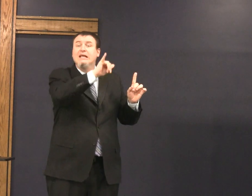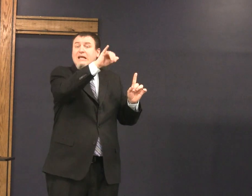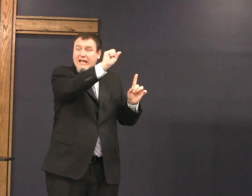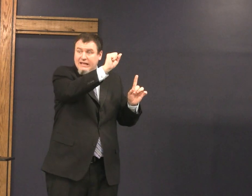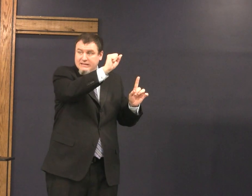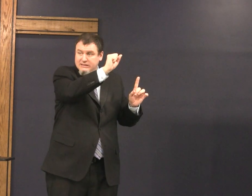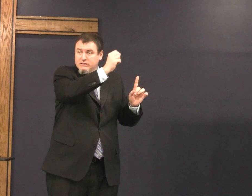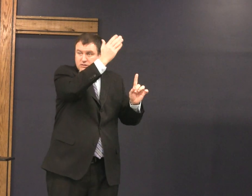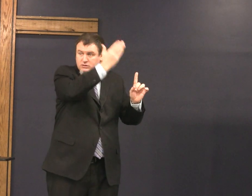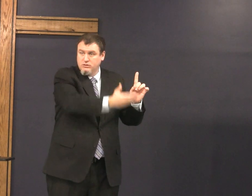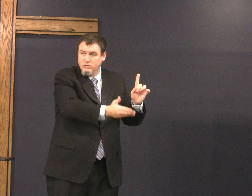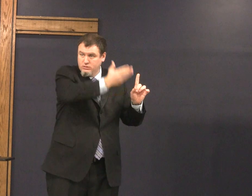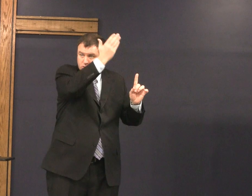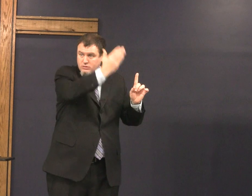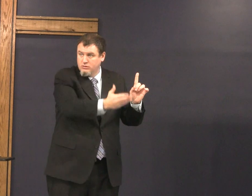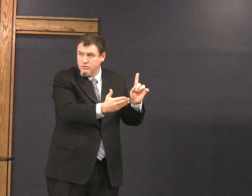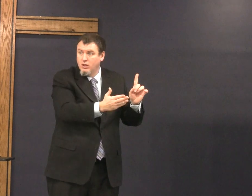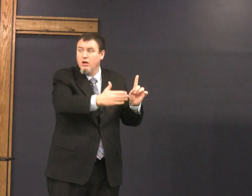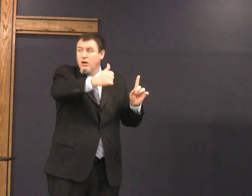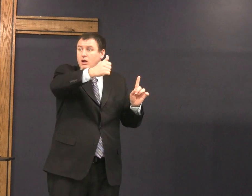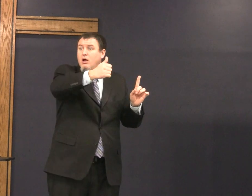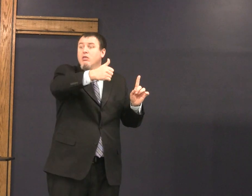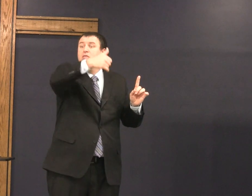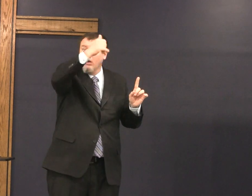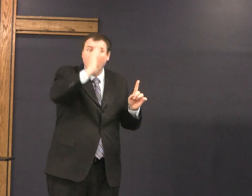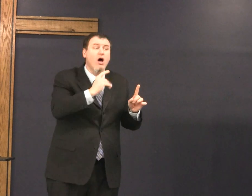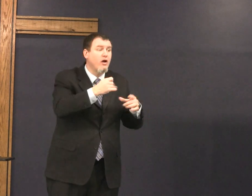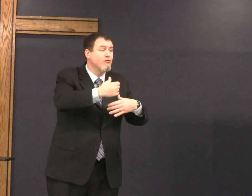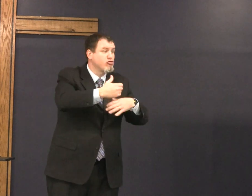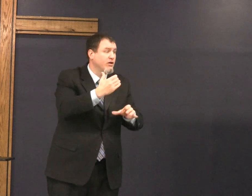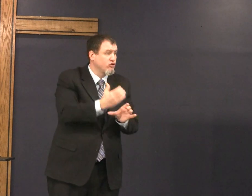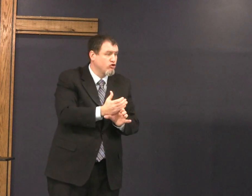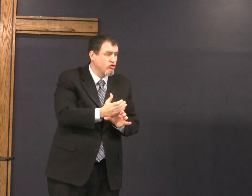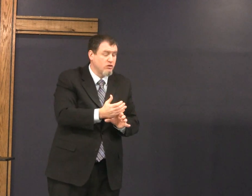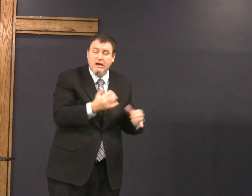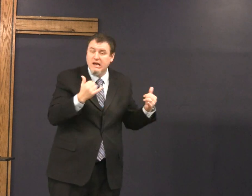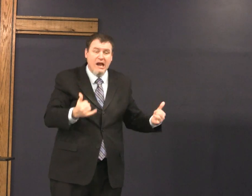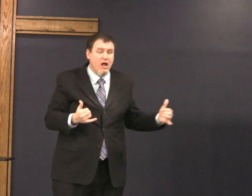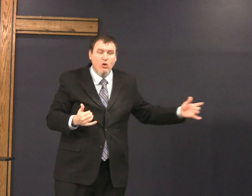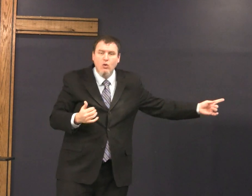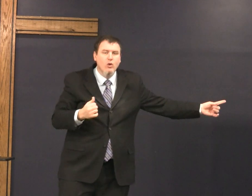what that means he is God the Creator